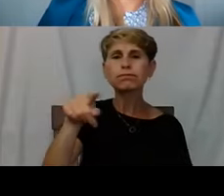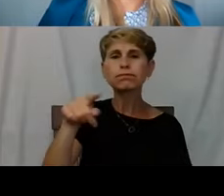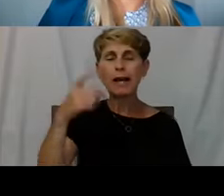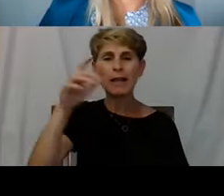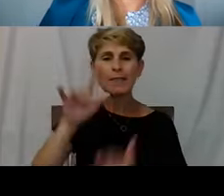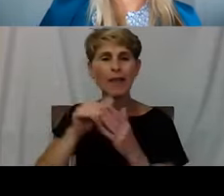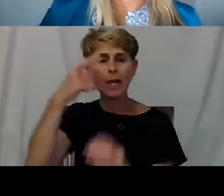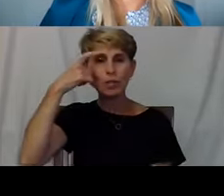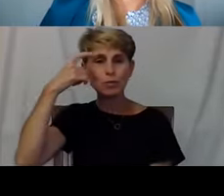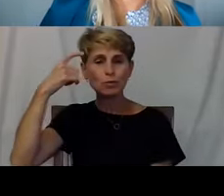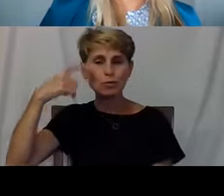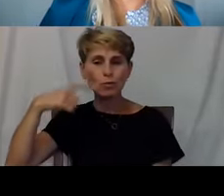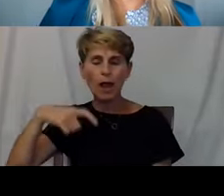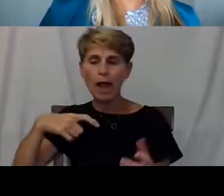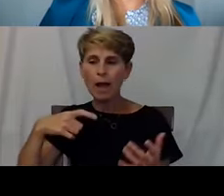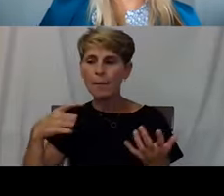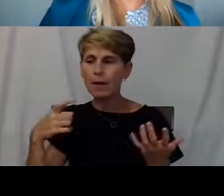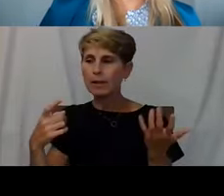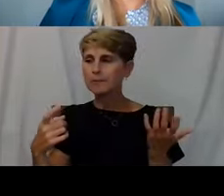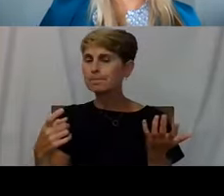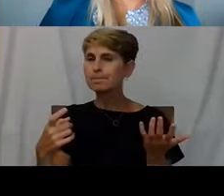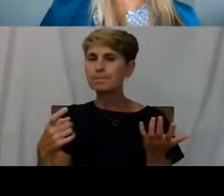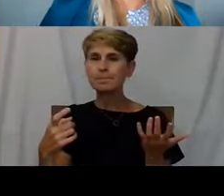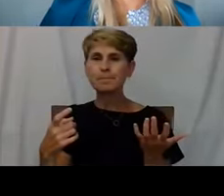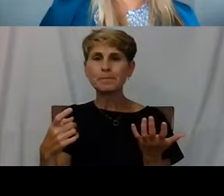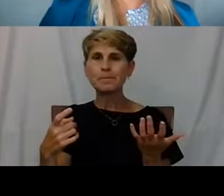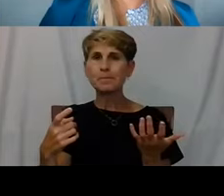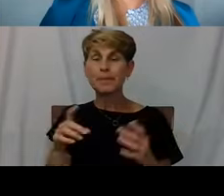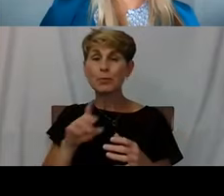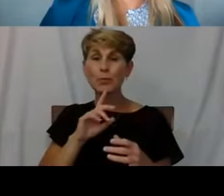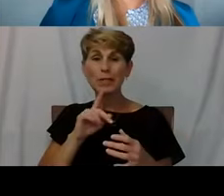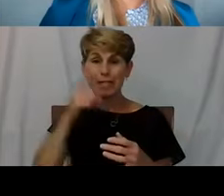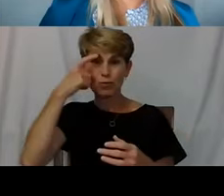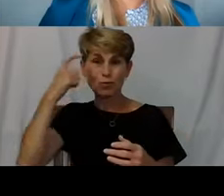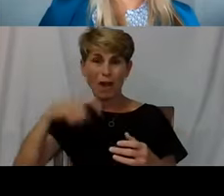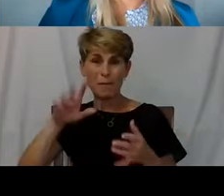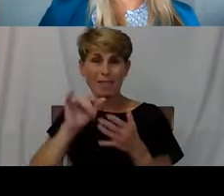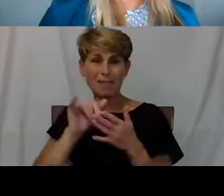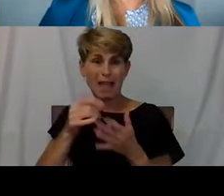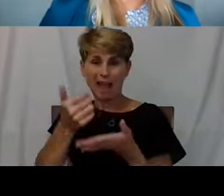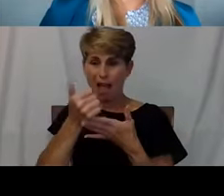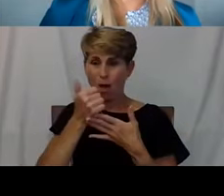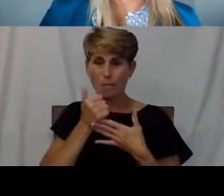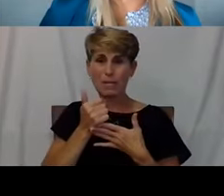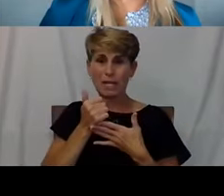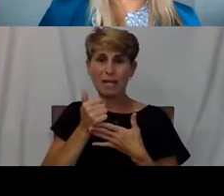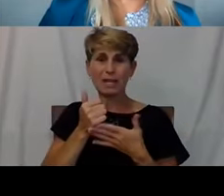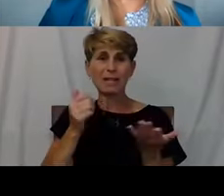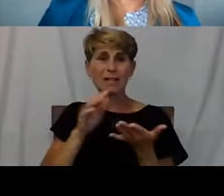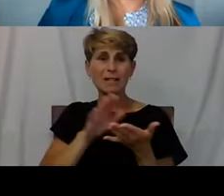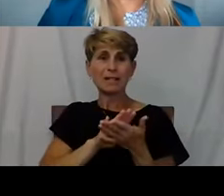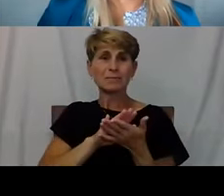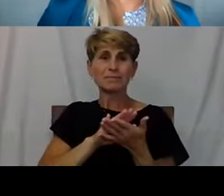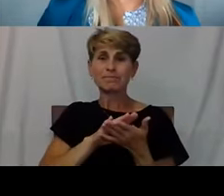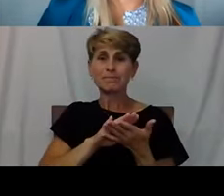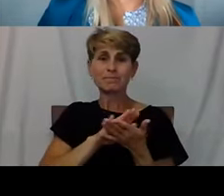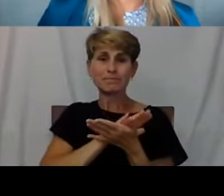I mean the trauma that got me clean was it was bad trauma. I thought I was gonna die. And like imparting that to others.